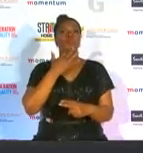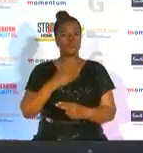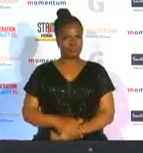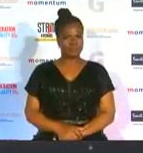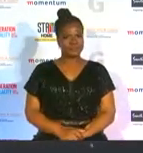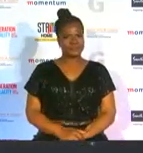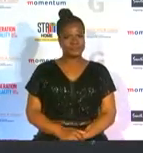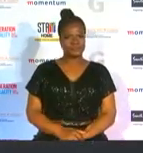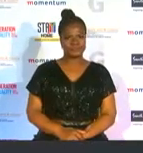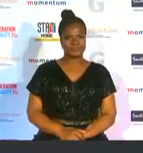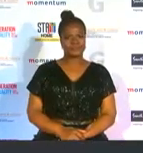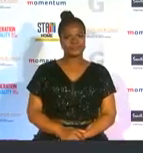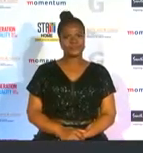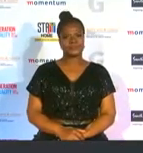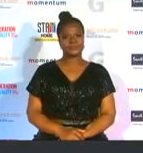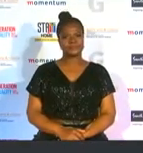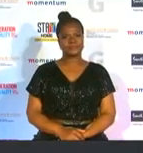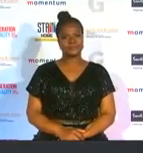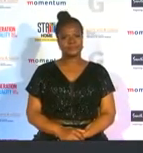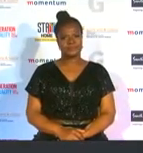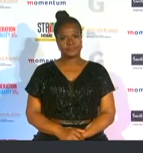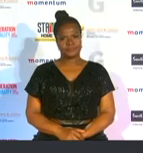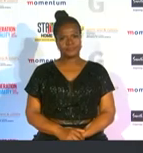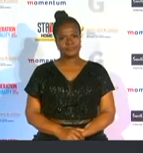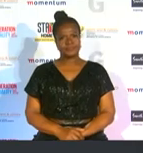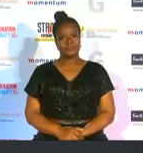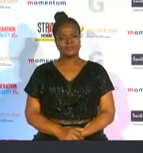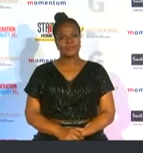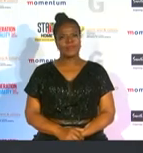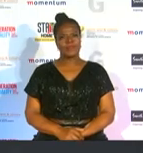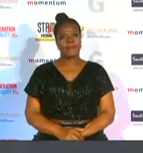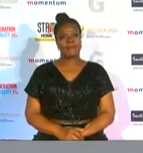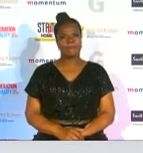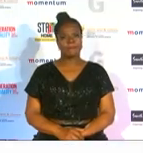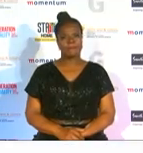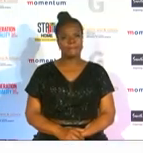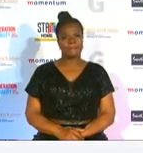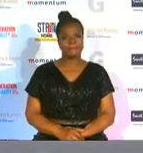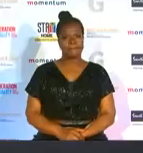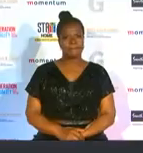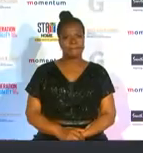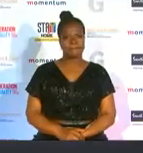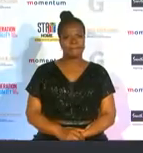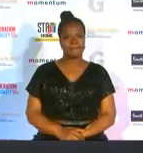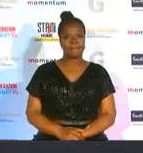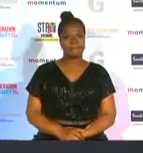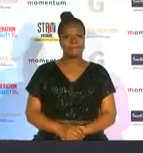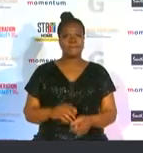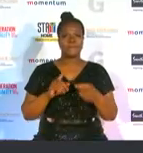for women in pr and sponsorship the finalists are